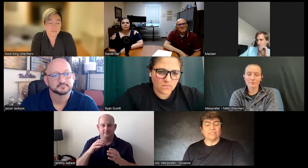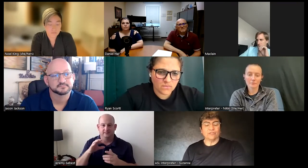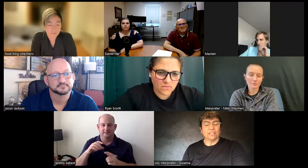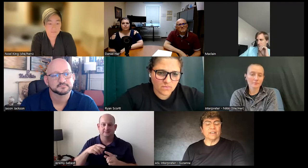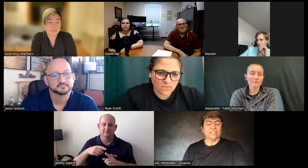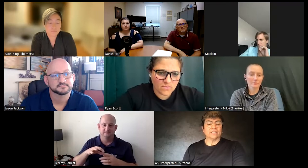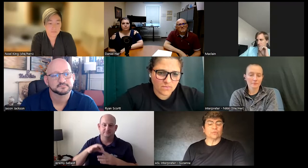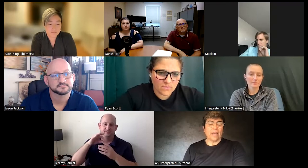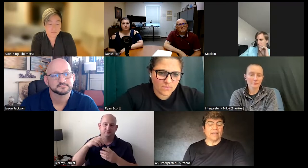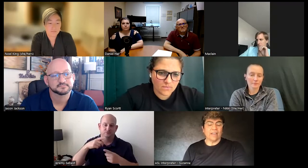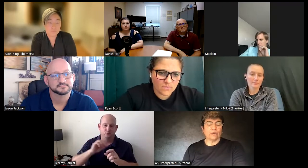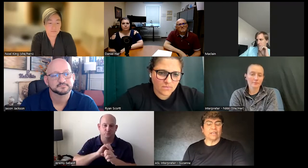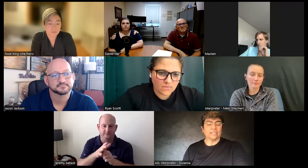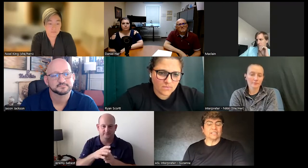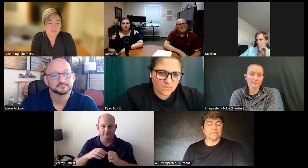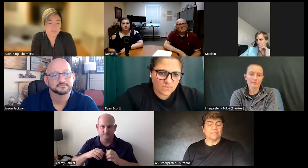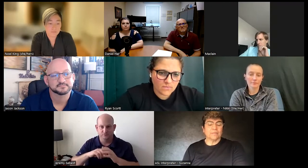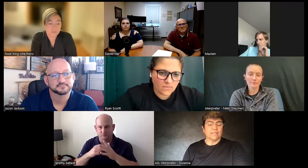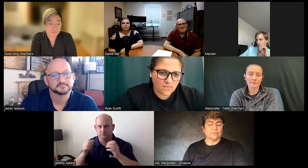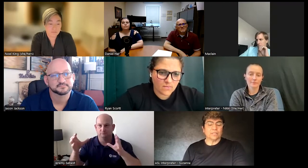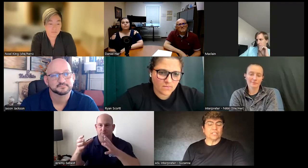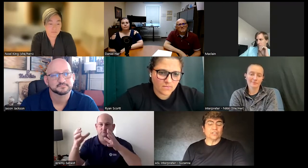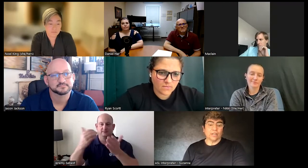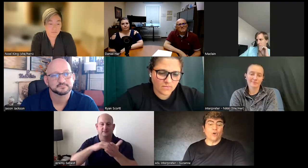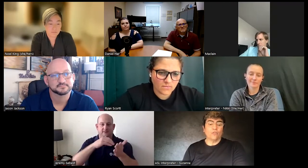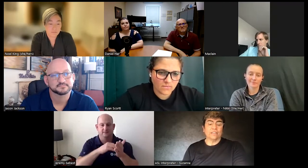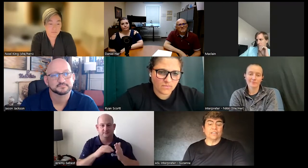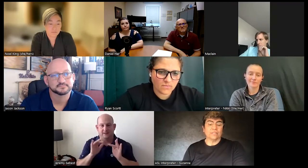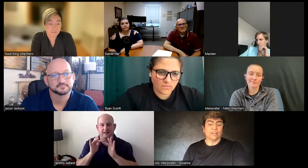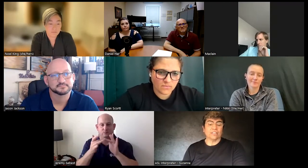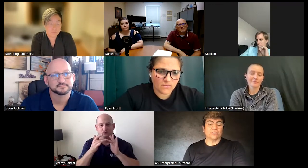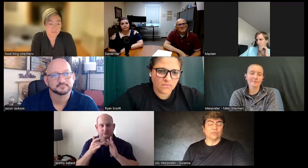have different events we have Gatherings especially during covid we started to